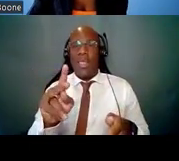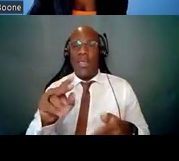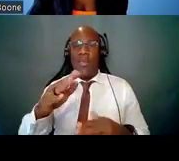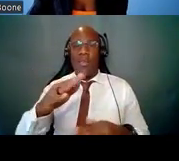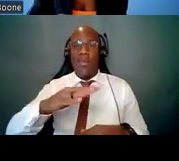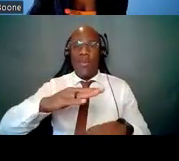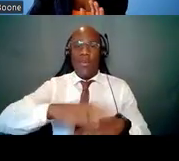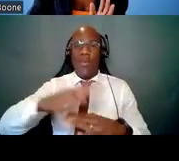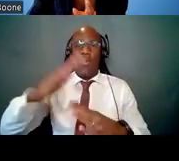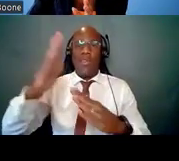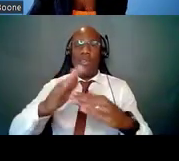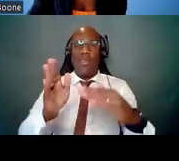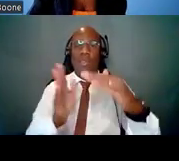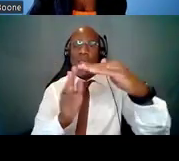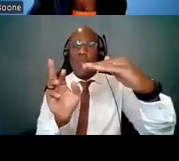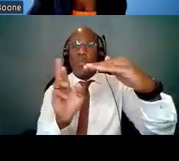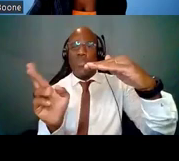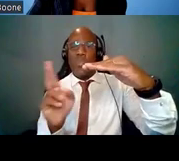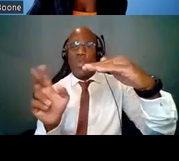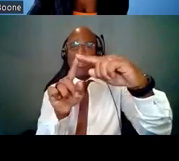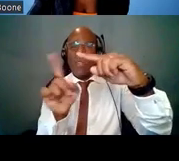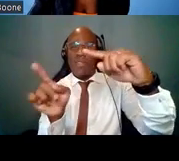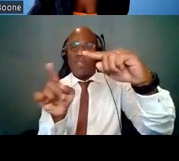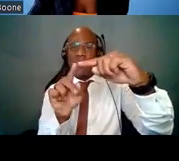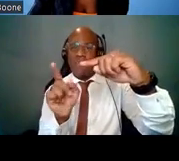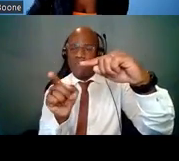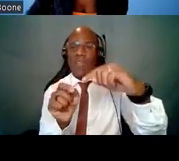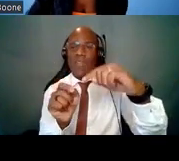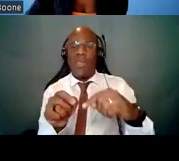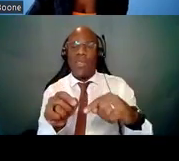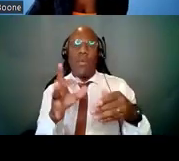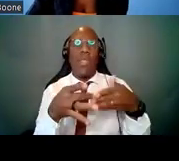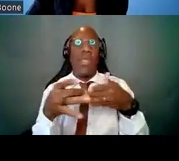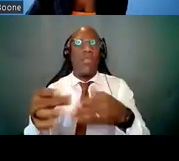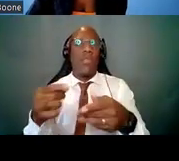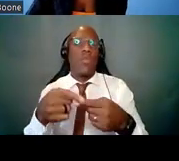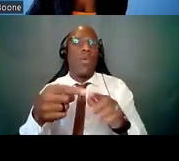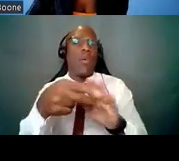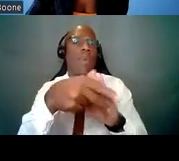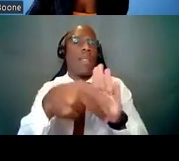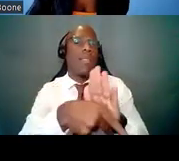and you will be led to policies that are relevant for early stage investigators.